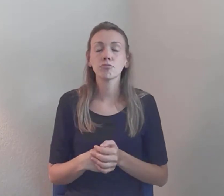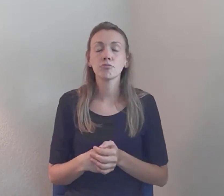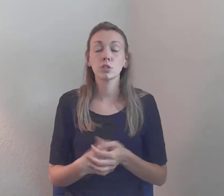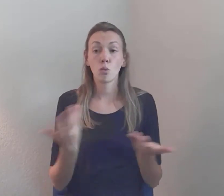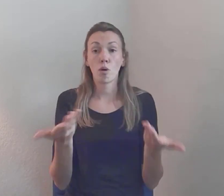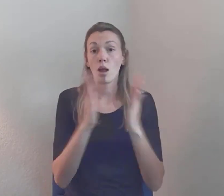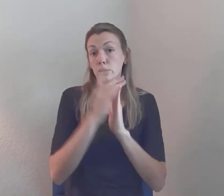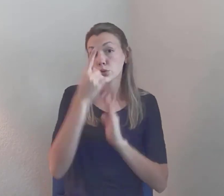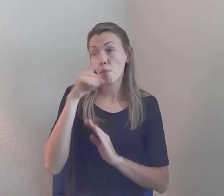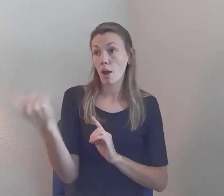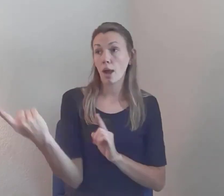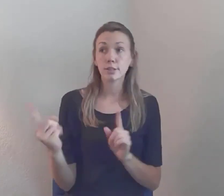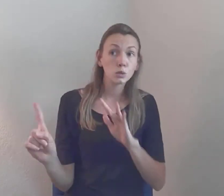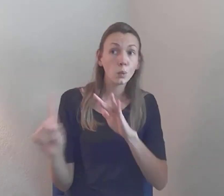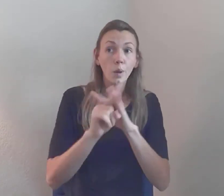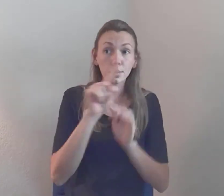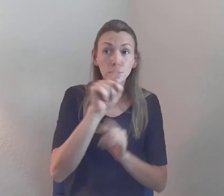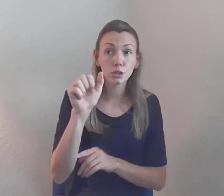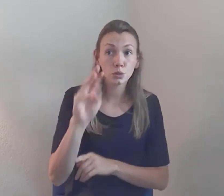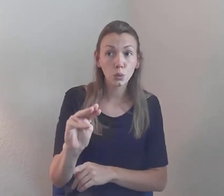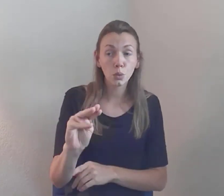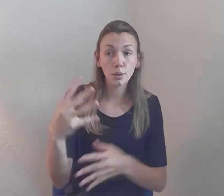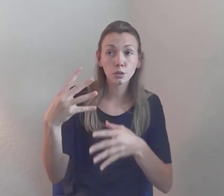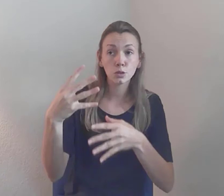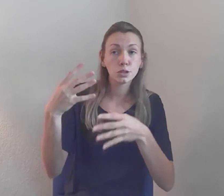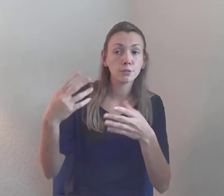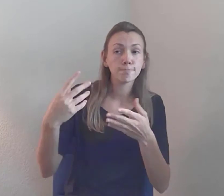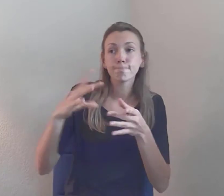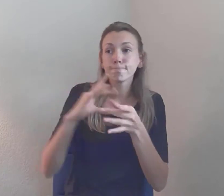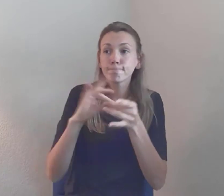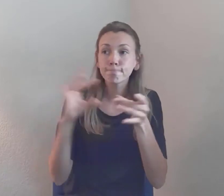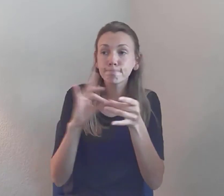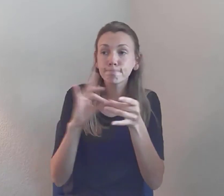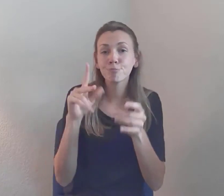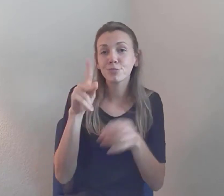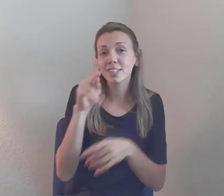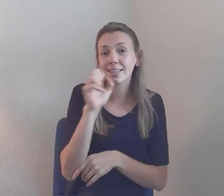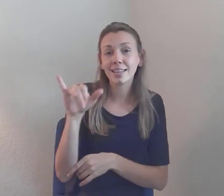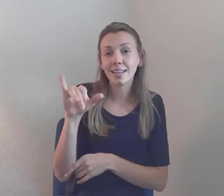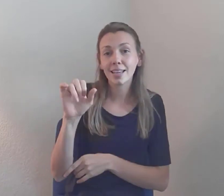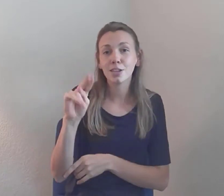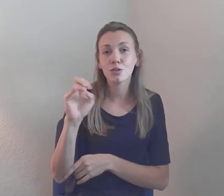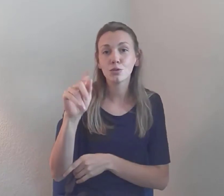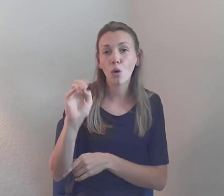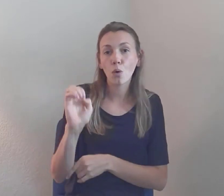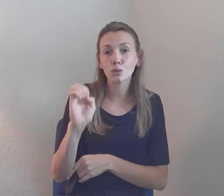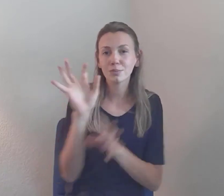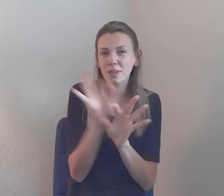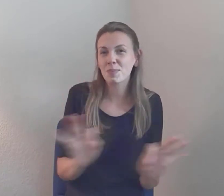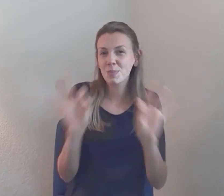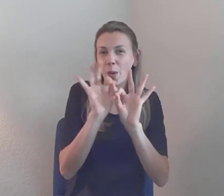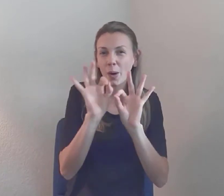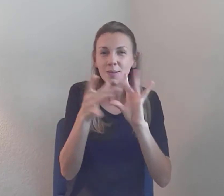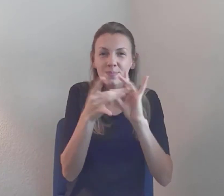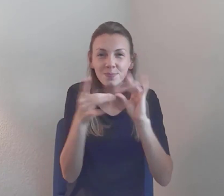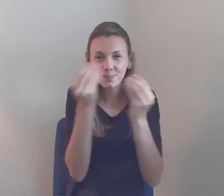and she's said she would... Because I've already put her in the schedule before I asked, but... Ahh... Not... Not that I ever do